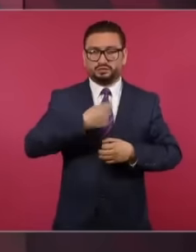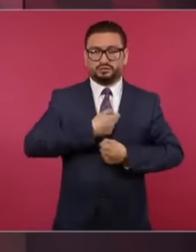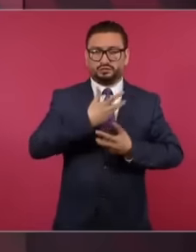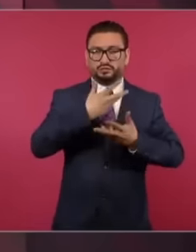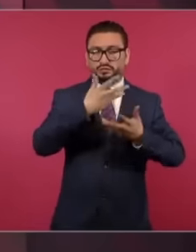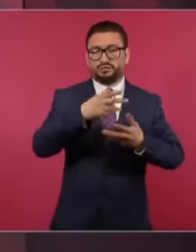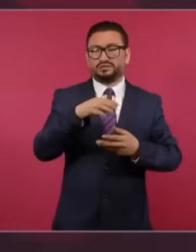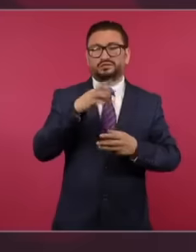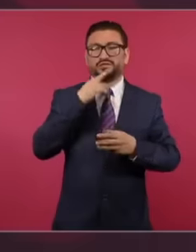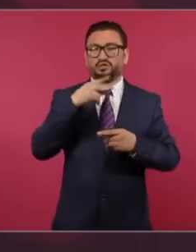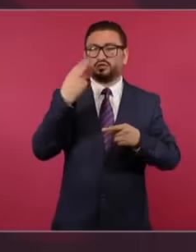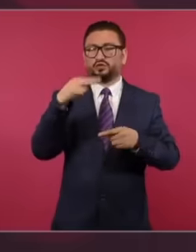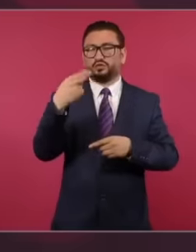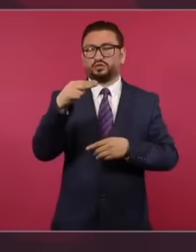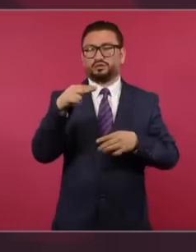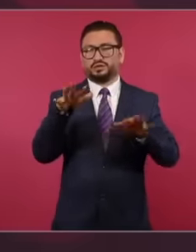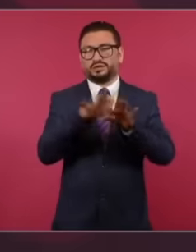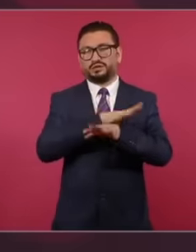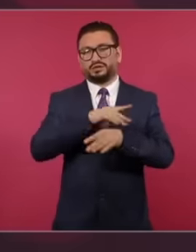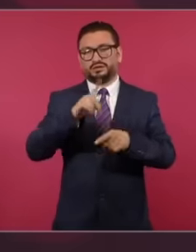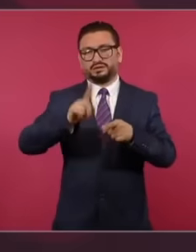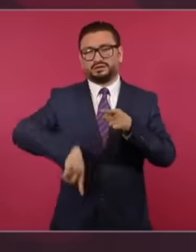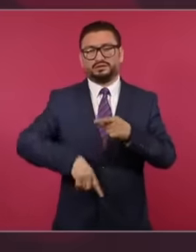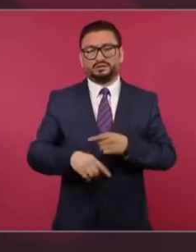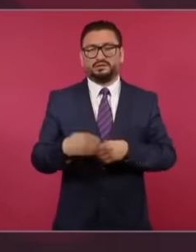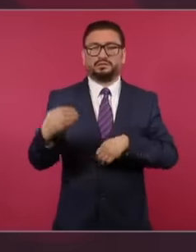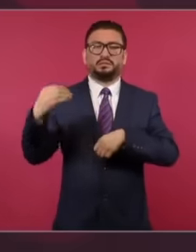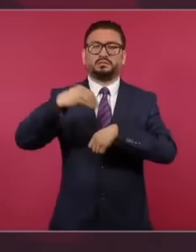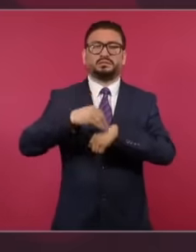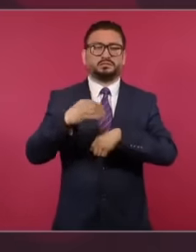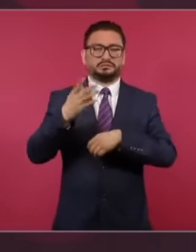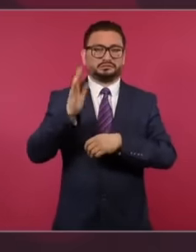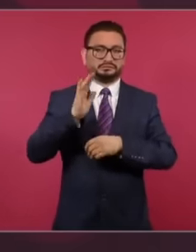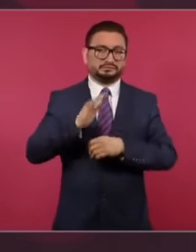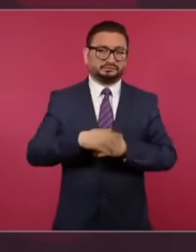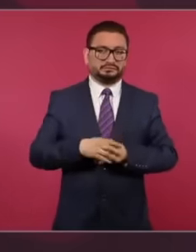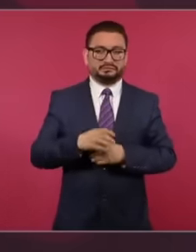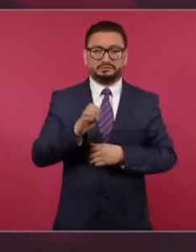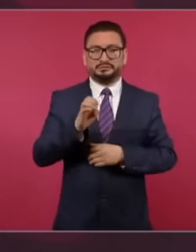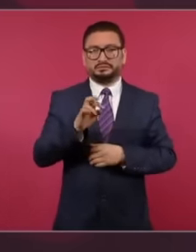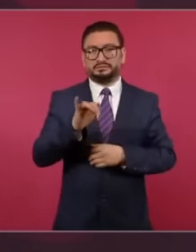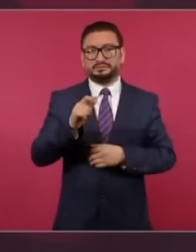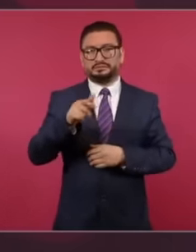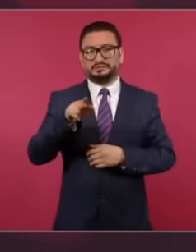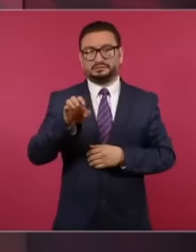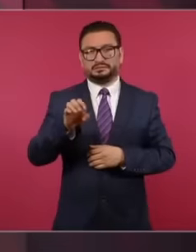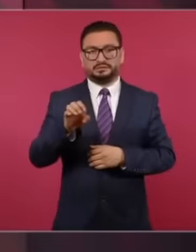Enrique Yes Carlos Salinas